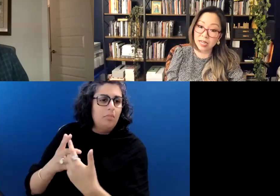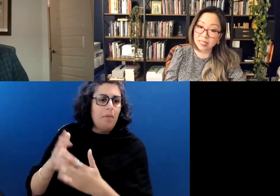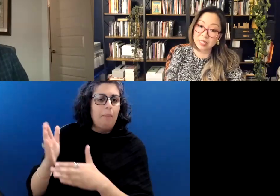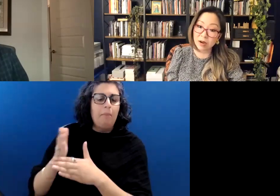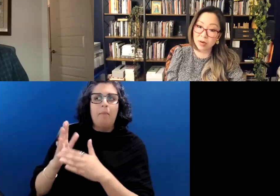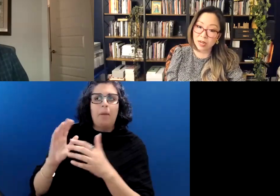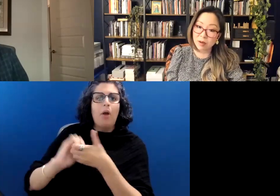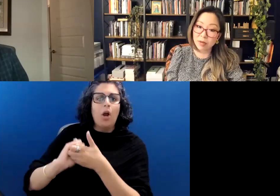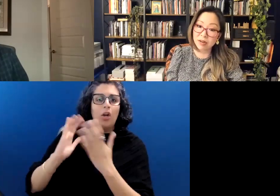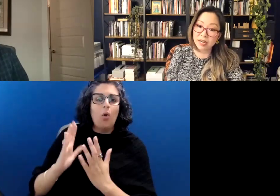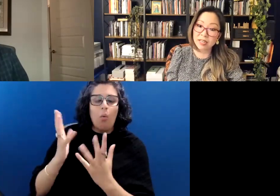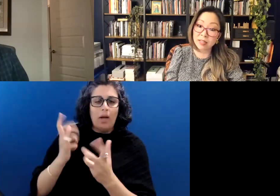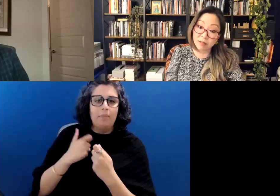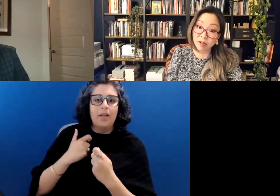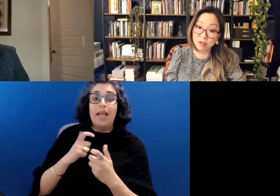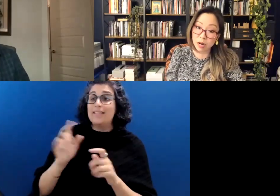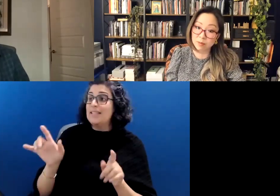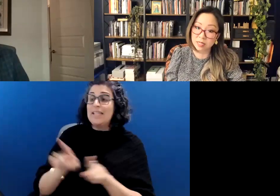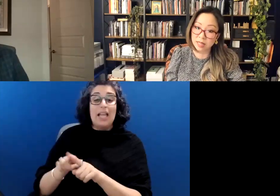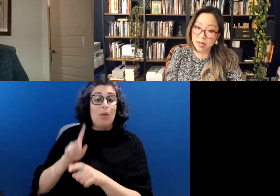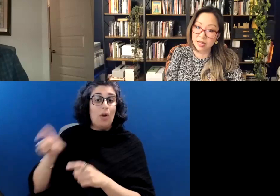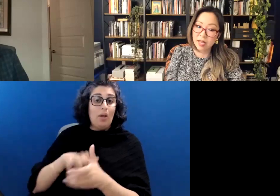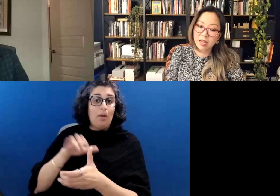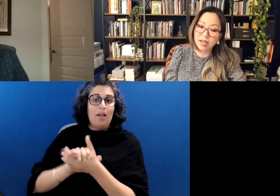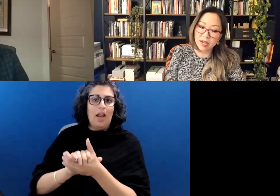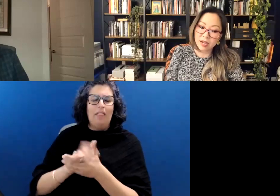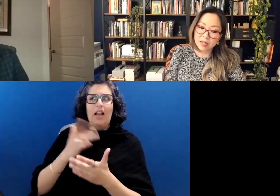And I did that when I got married, and then I felt trapped in that.